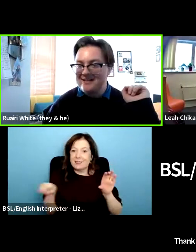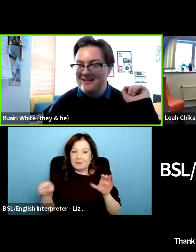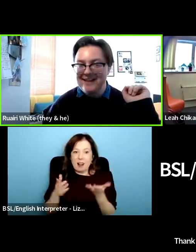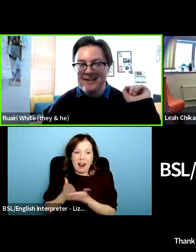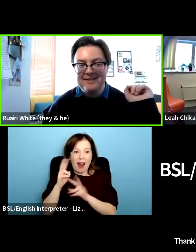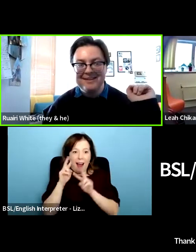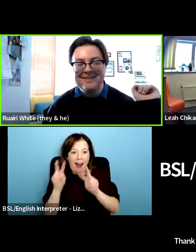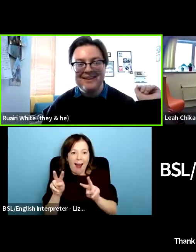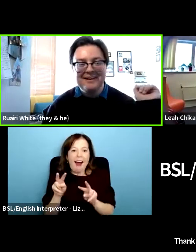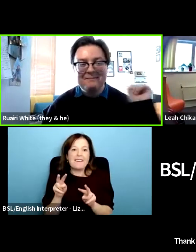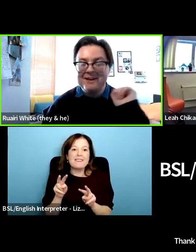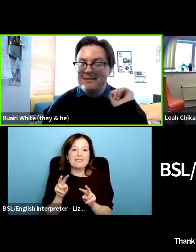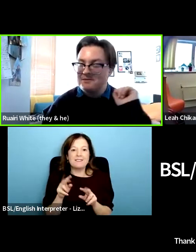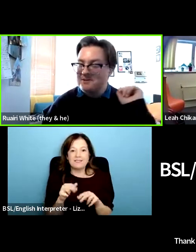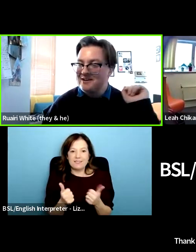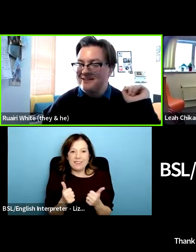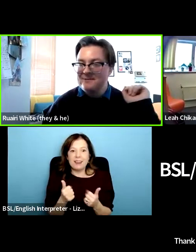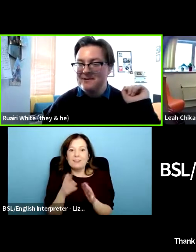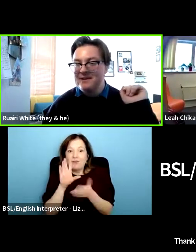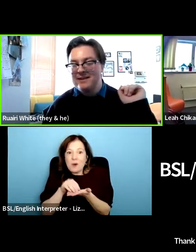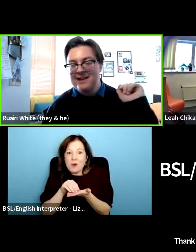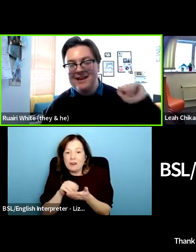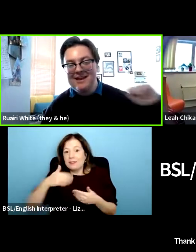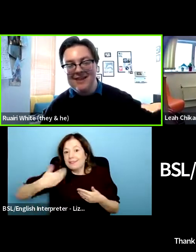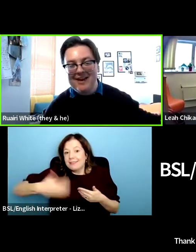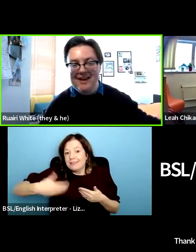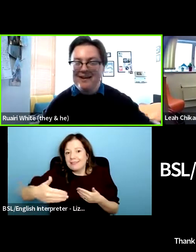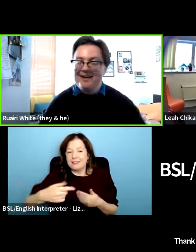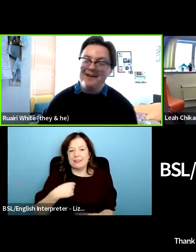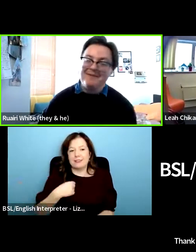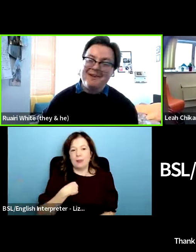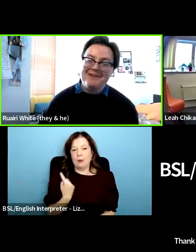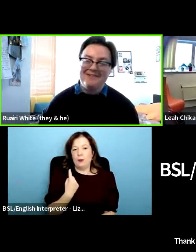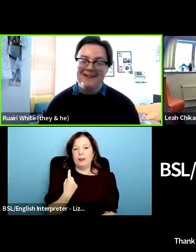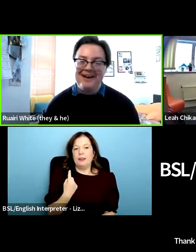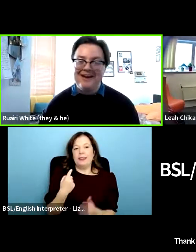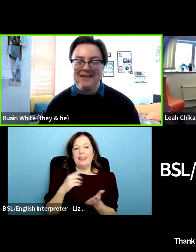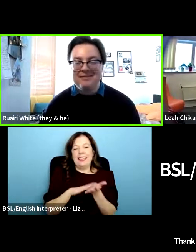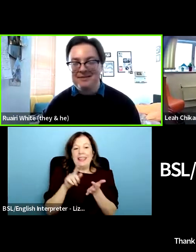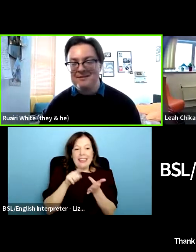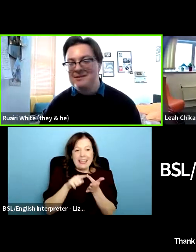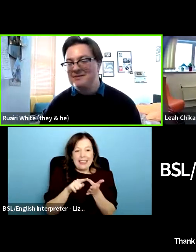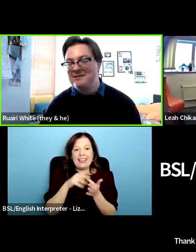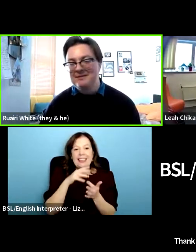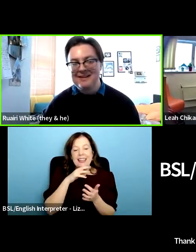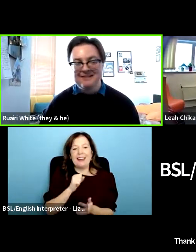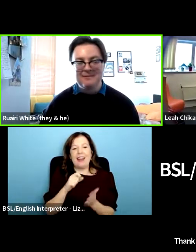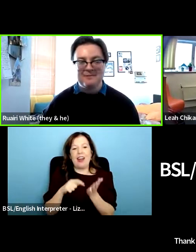now and later my name is Ruairi my pronouns are he and they i manage NSUN's community constellations